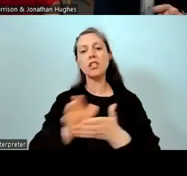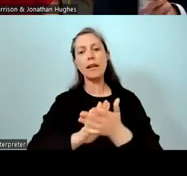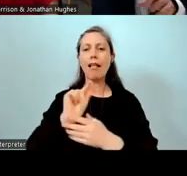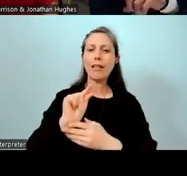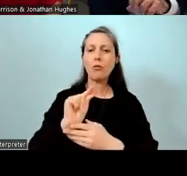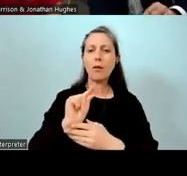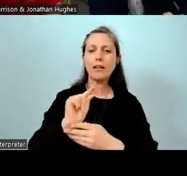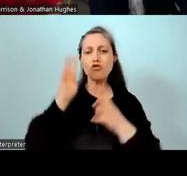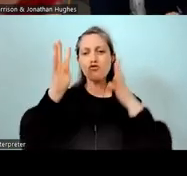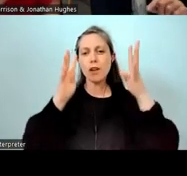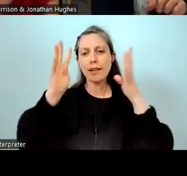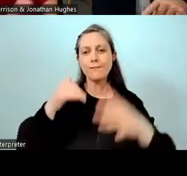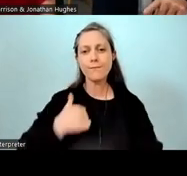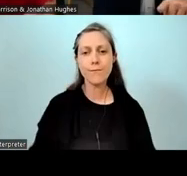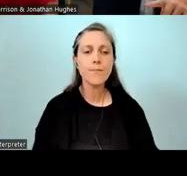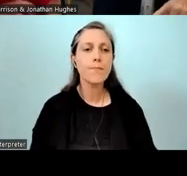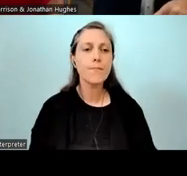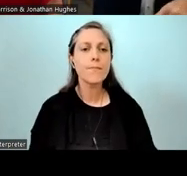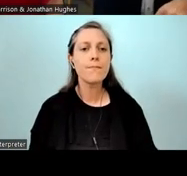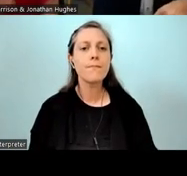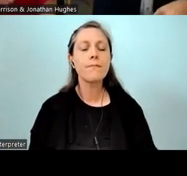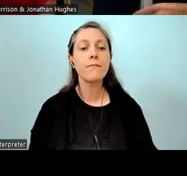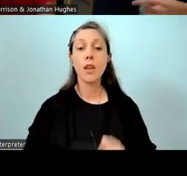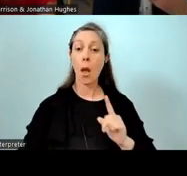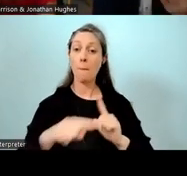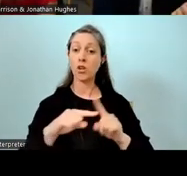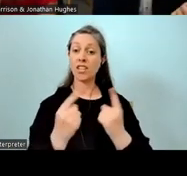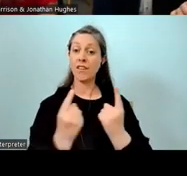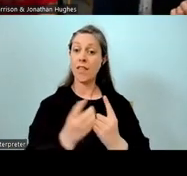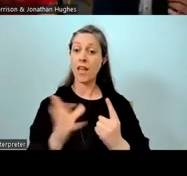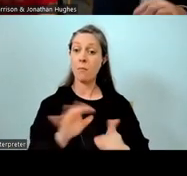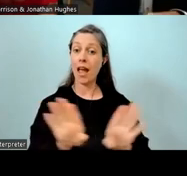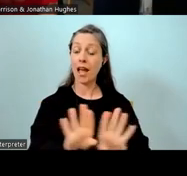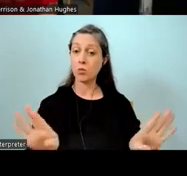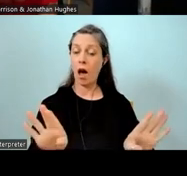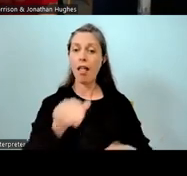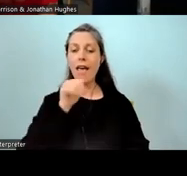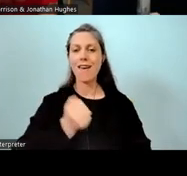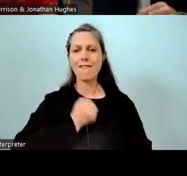Sorry, just one more thing, Stacey. The positive again of that was when our Māori medium students